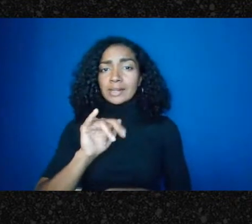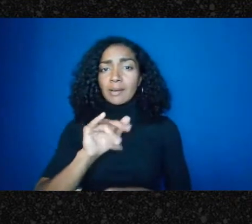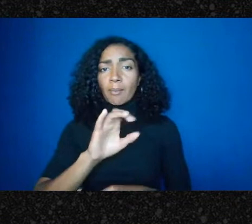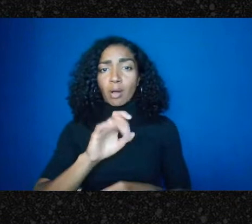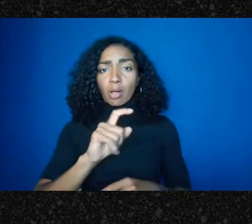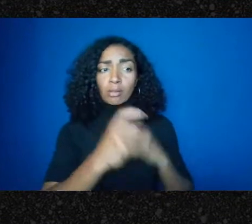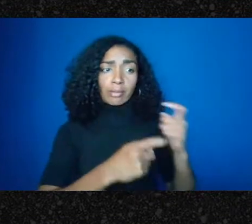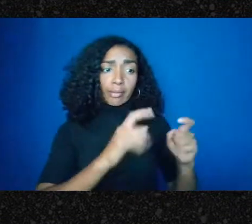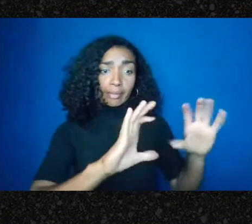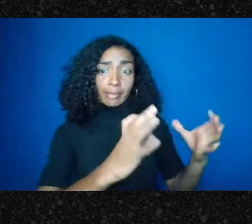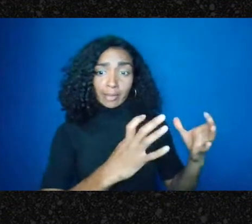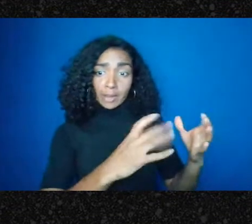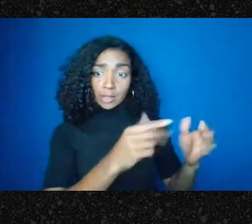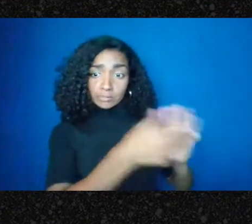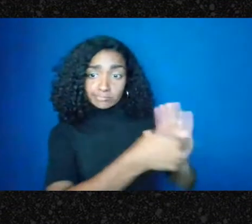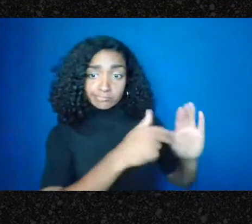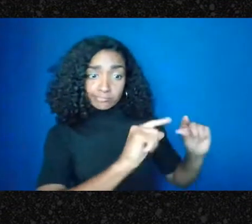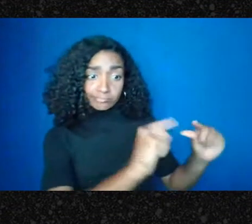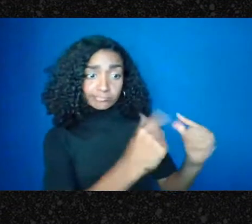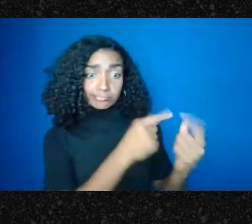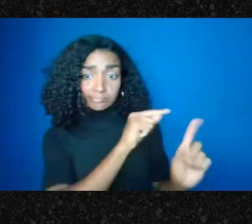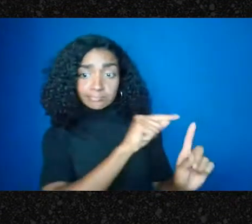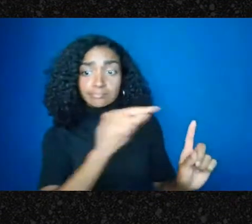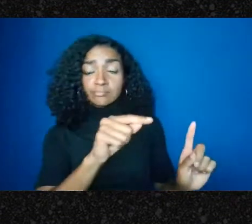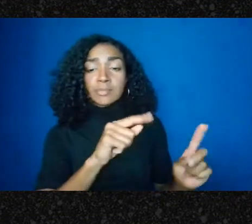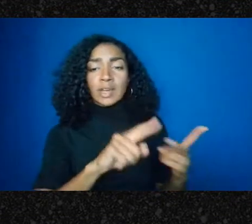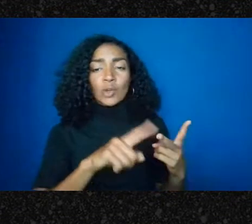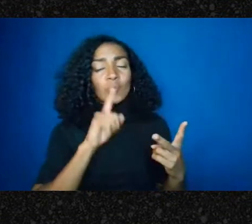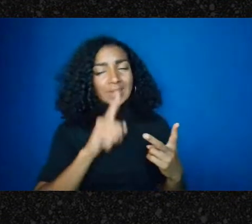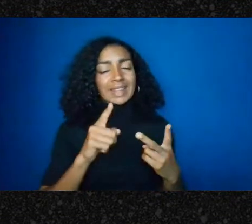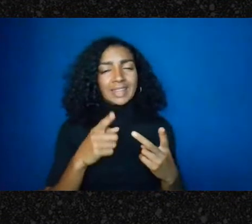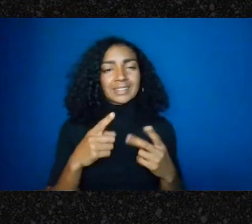I mean it's-it's totally the criticism of charities, it has to be the “worthy poor,”